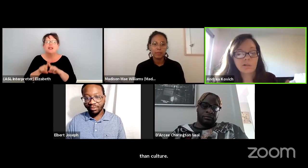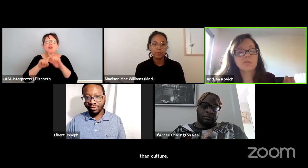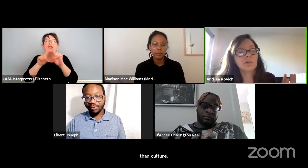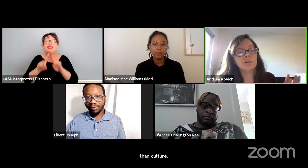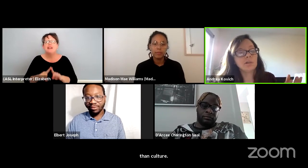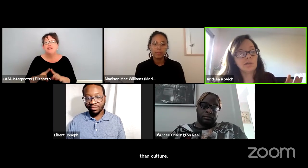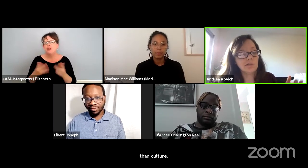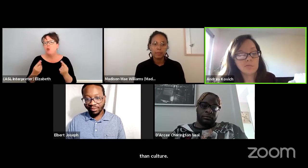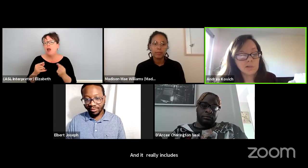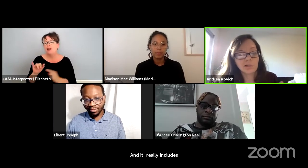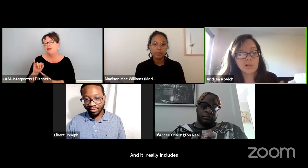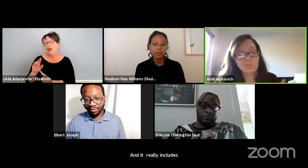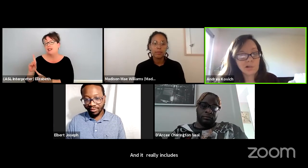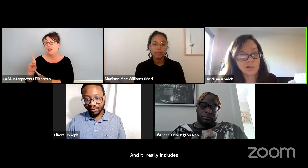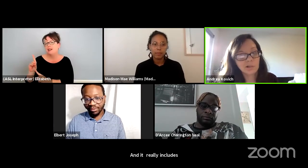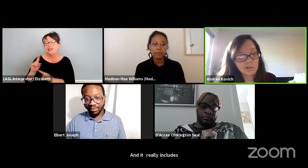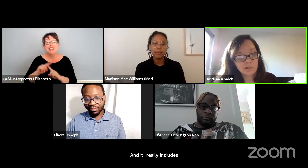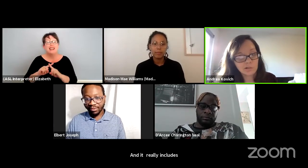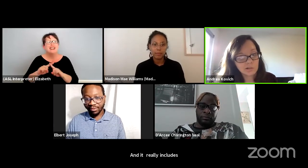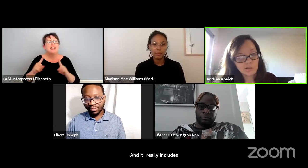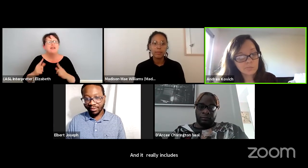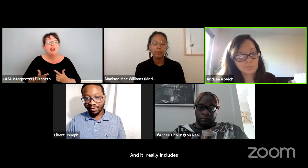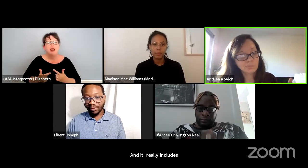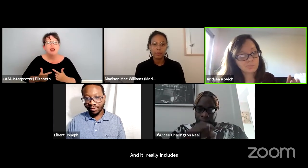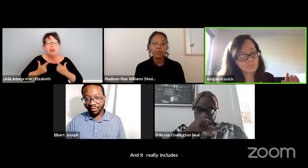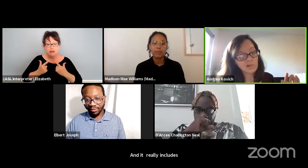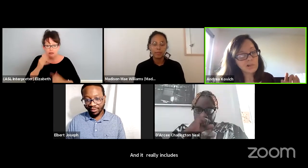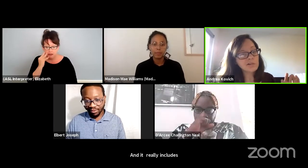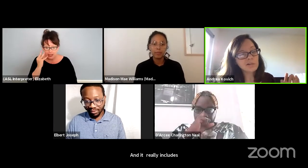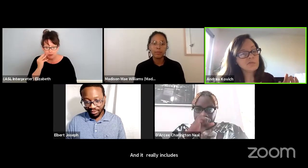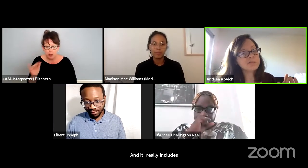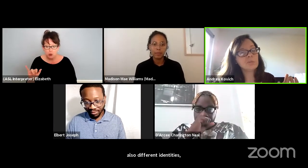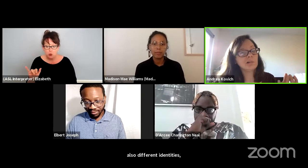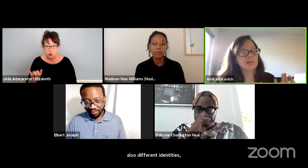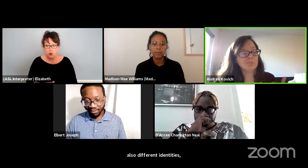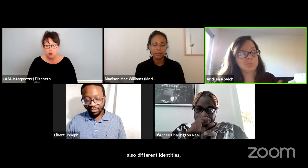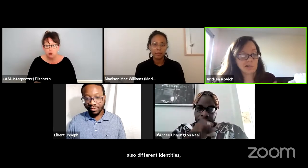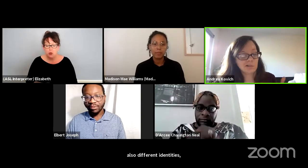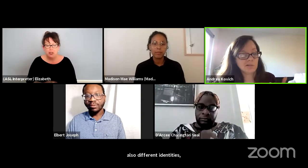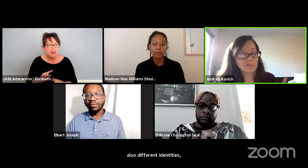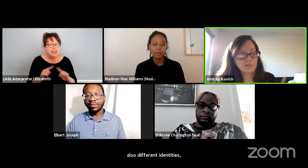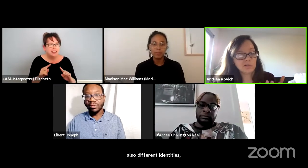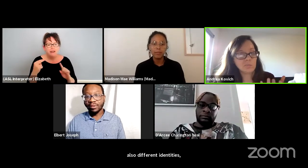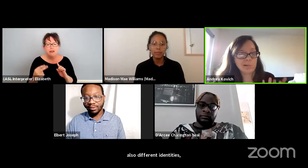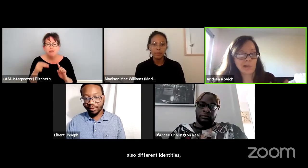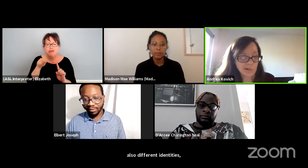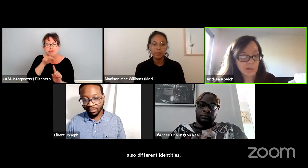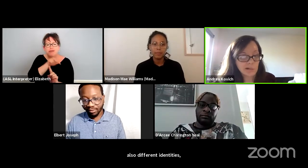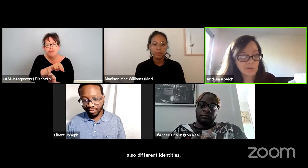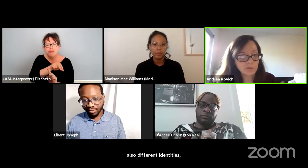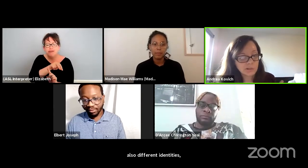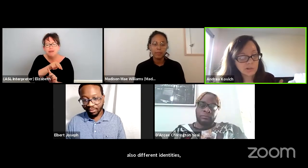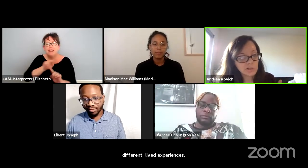different lived experiences, different perspectives and backgrounds.